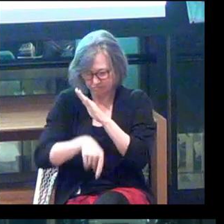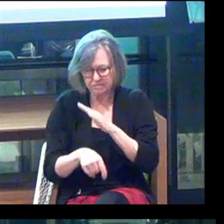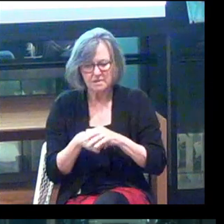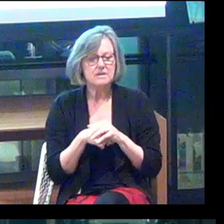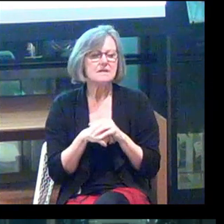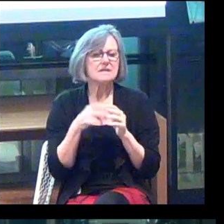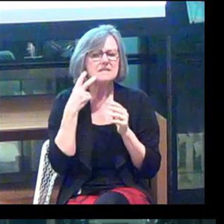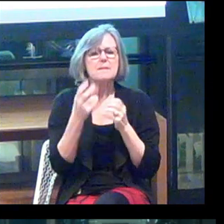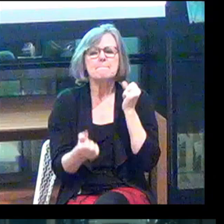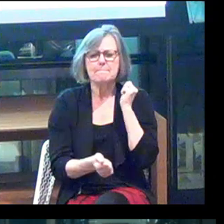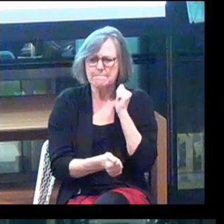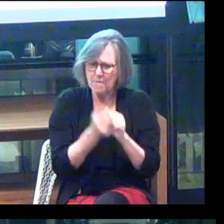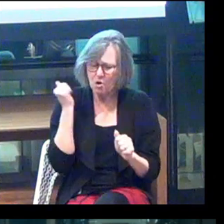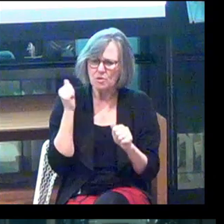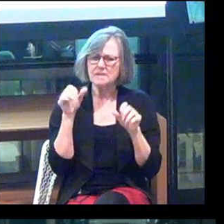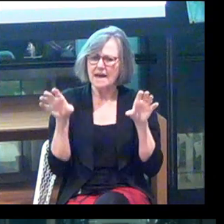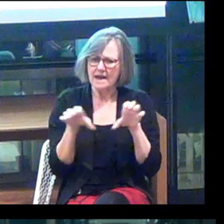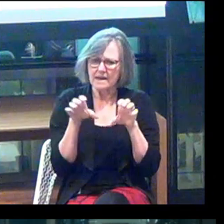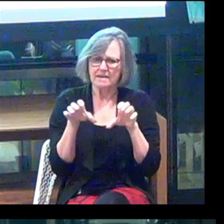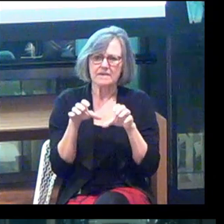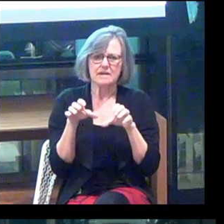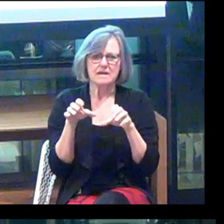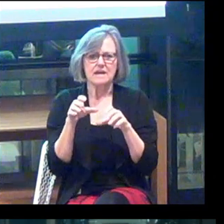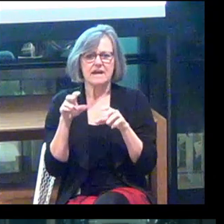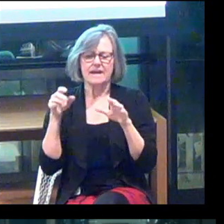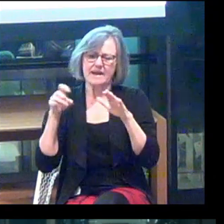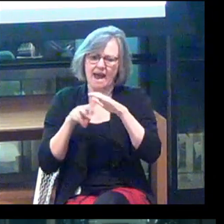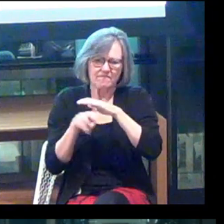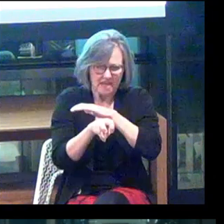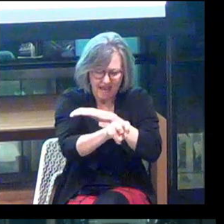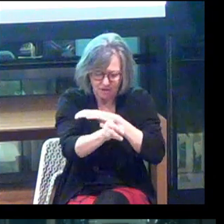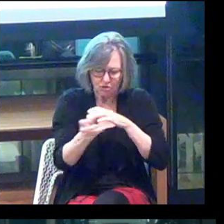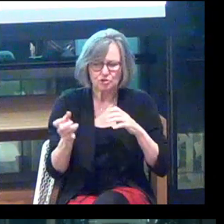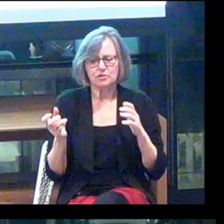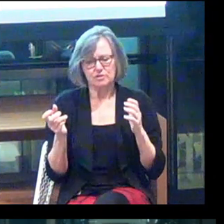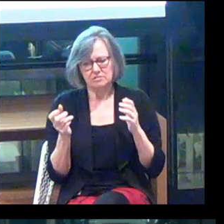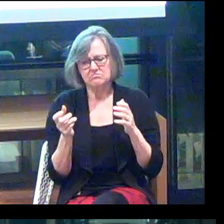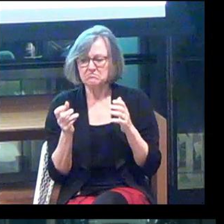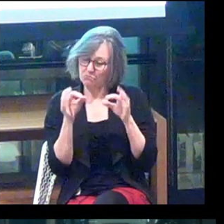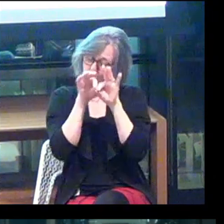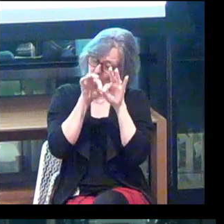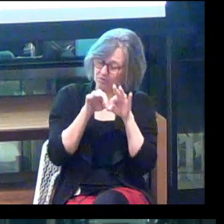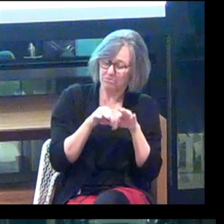So we see most of the activity is in the space of navigation. And that's important.